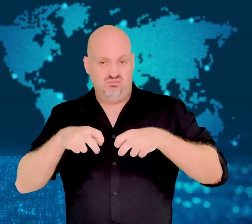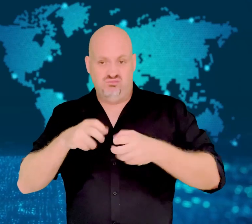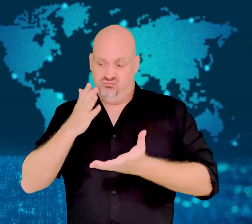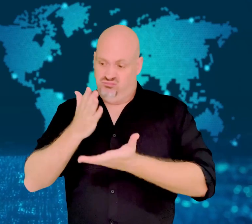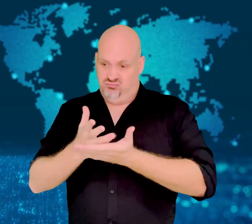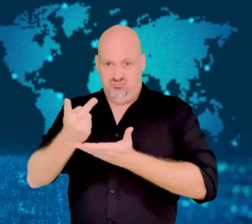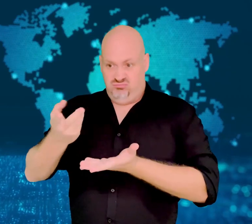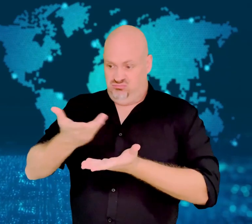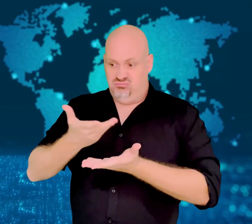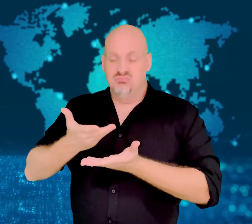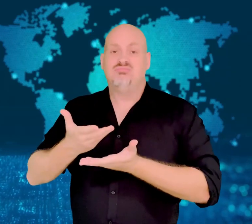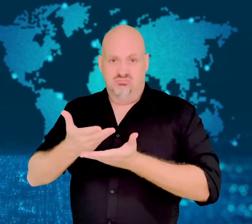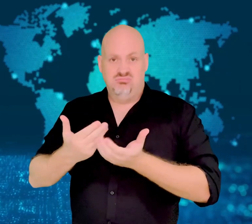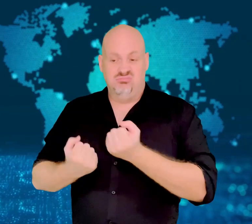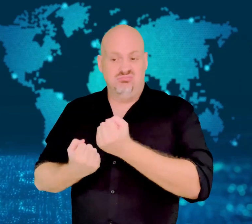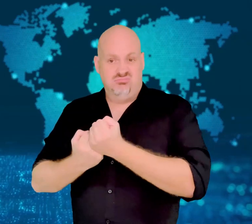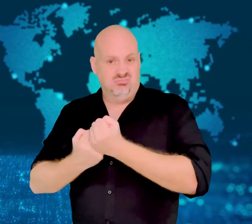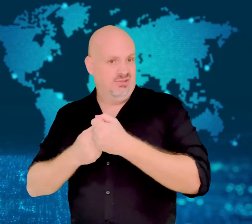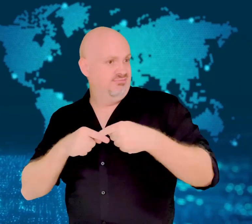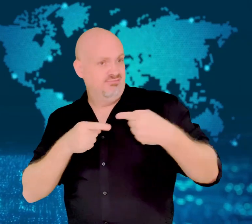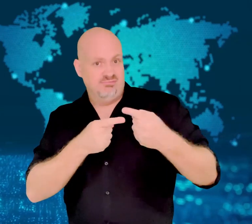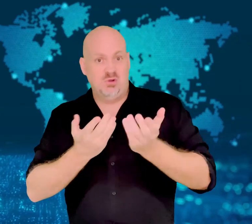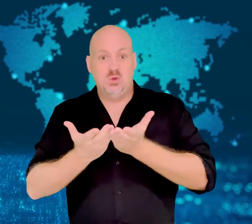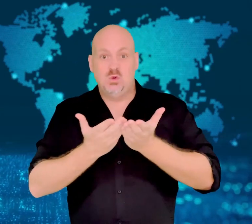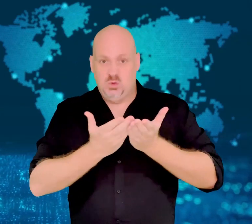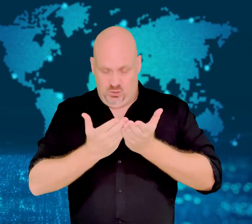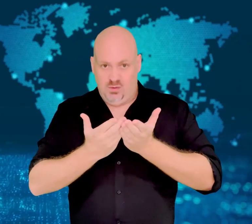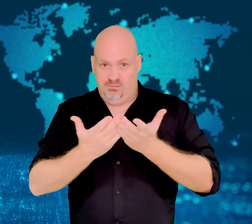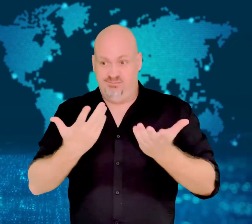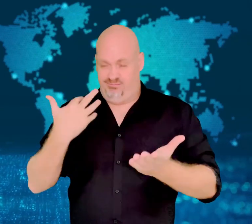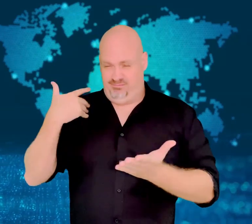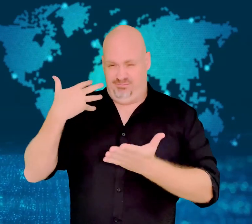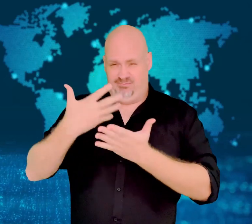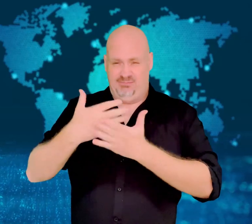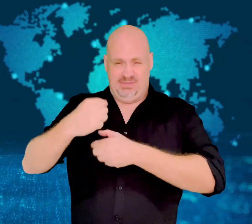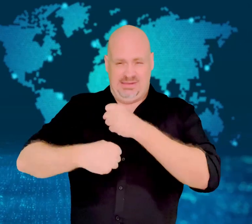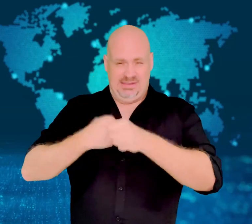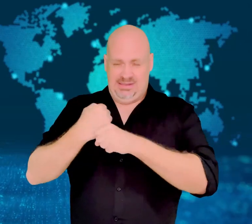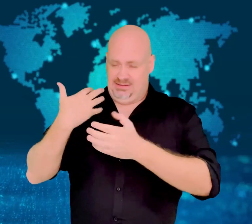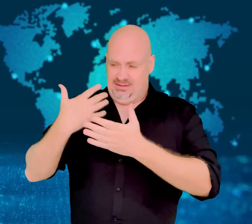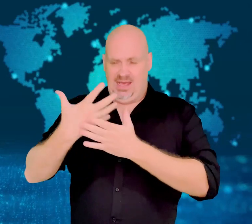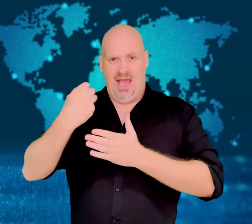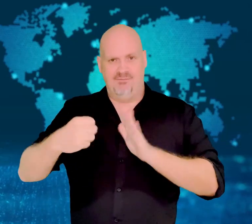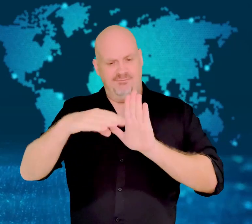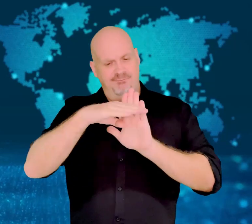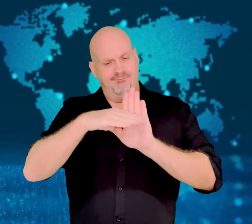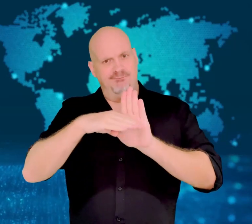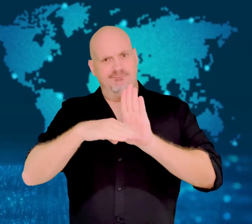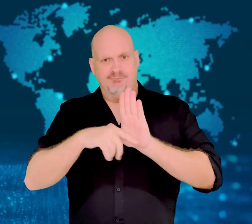have been in place for years could be changed.